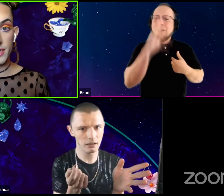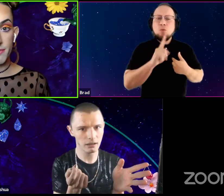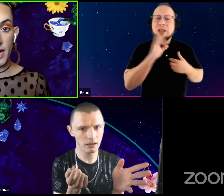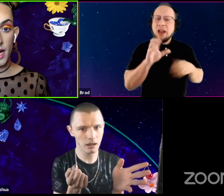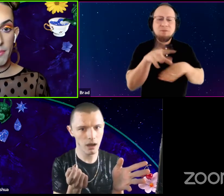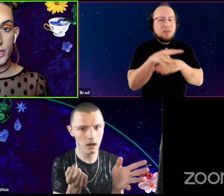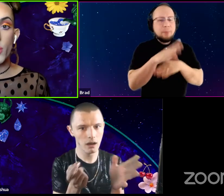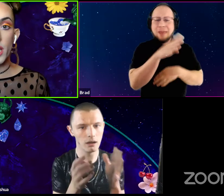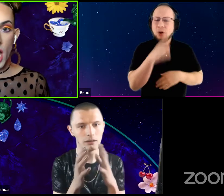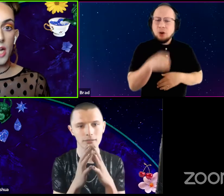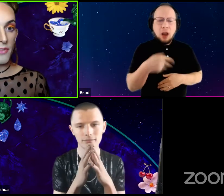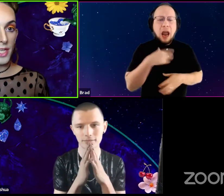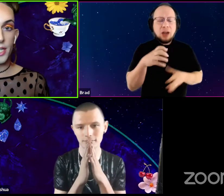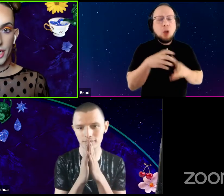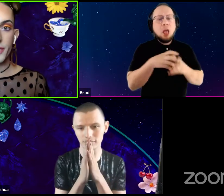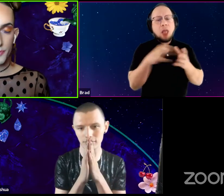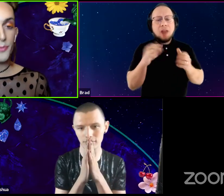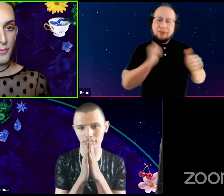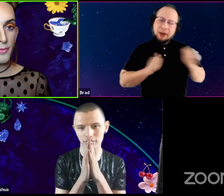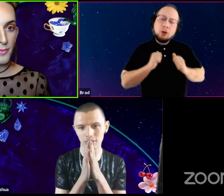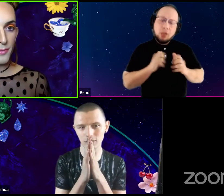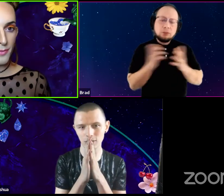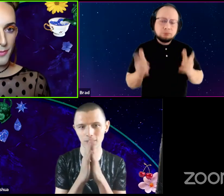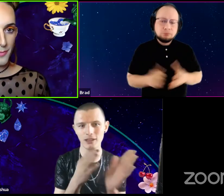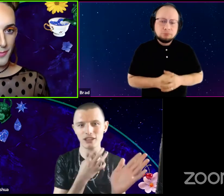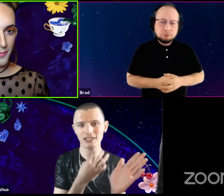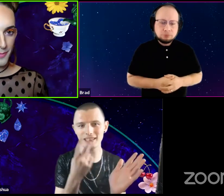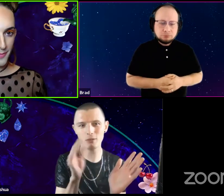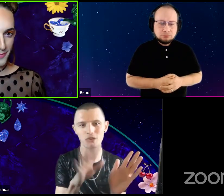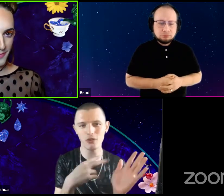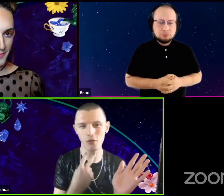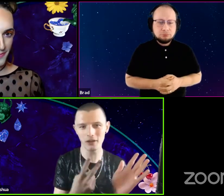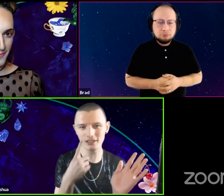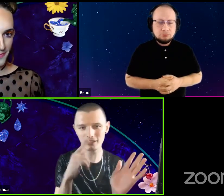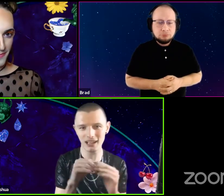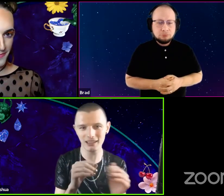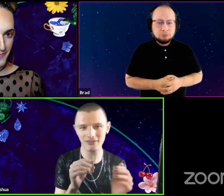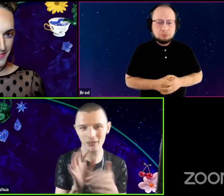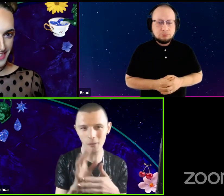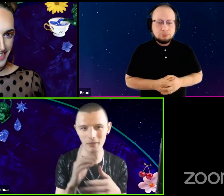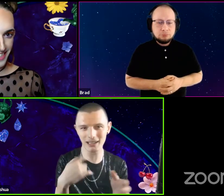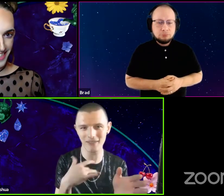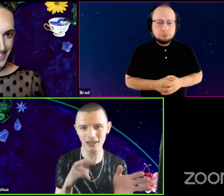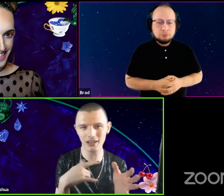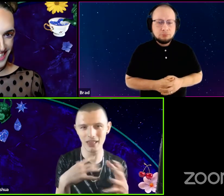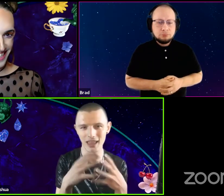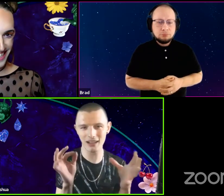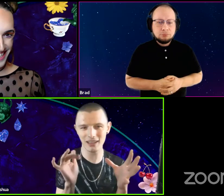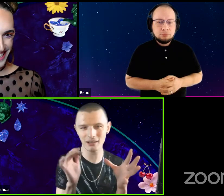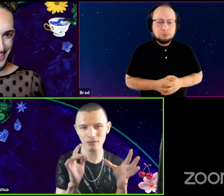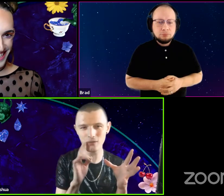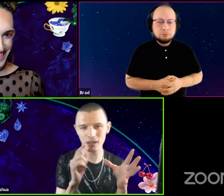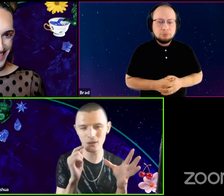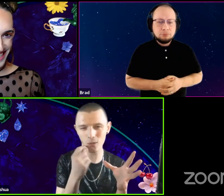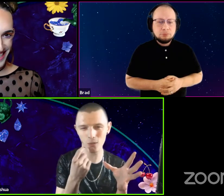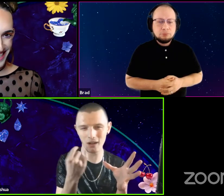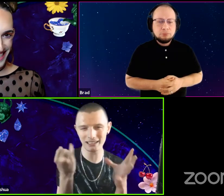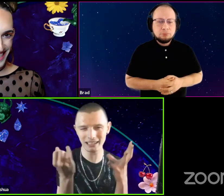Um I do a lot of theater. Woo. I'm really curious to see what your voice goes like in the film because I feel like you have a lot of like really cool ideas,